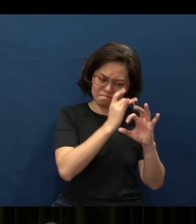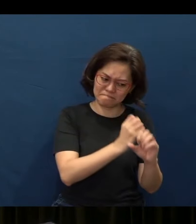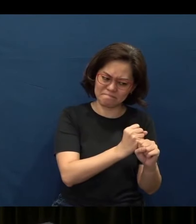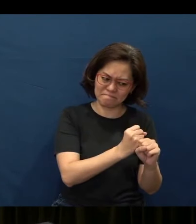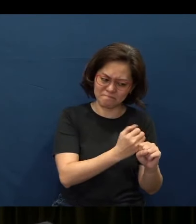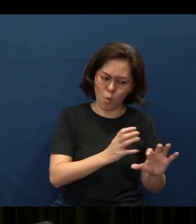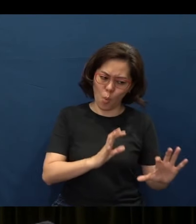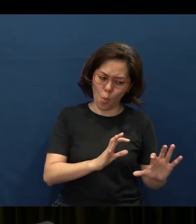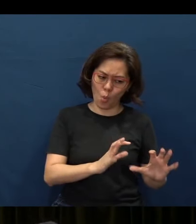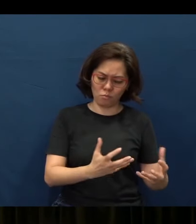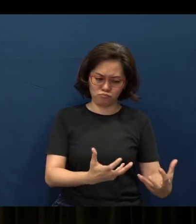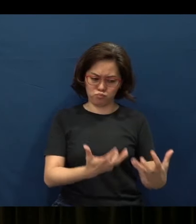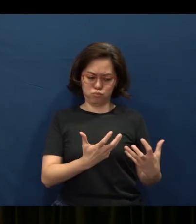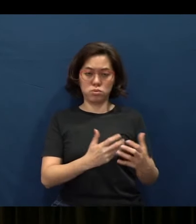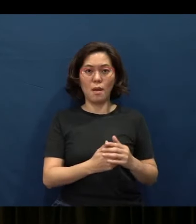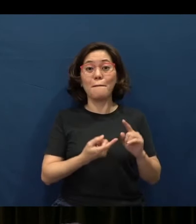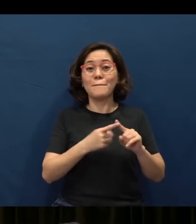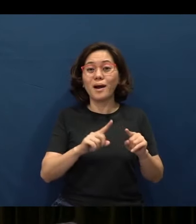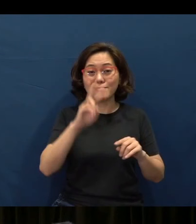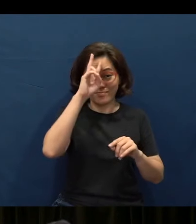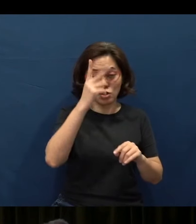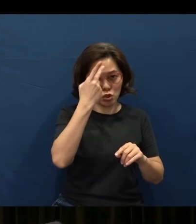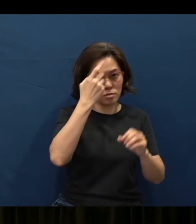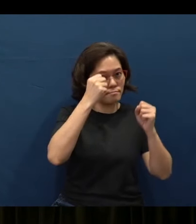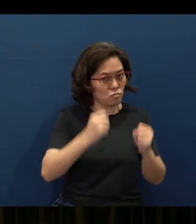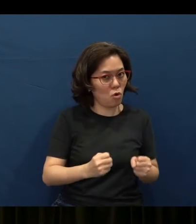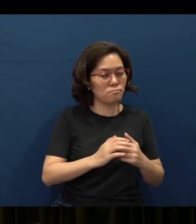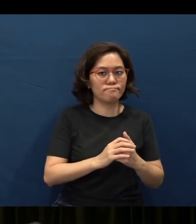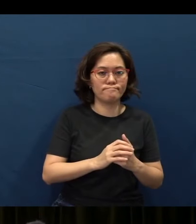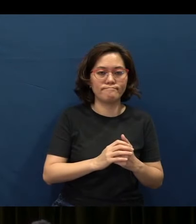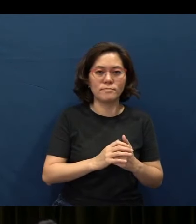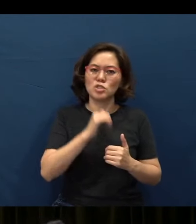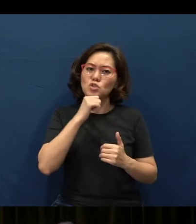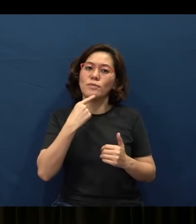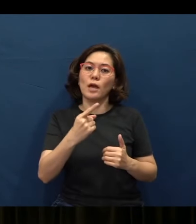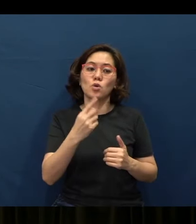forceful, okay, it could be misunderstood. For example, it does not tell you (what) to look for.